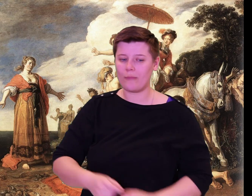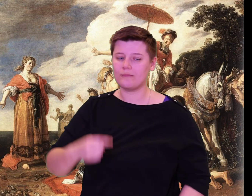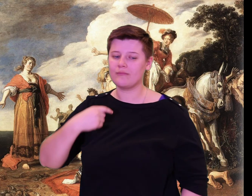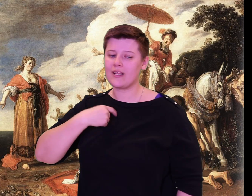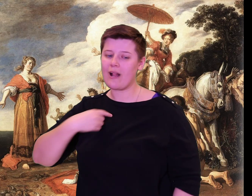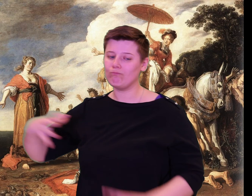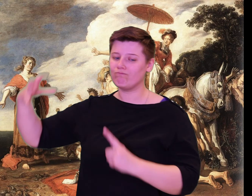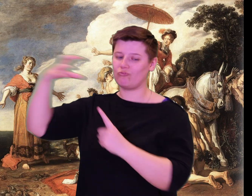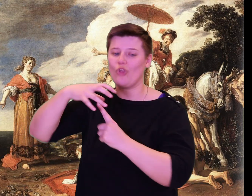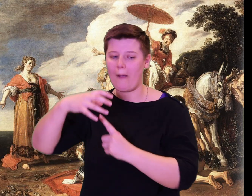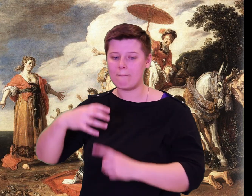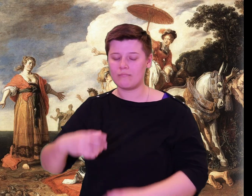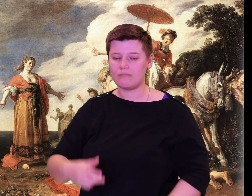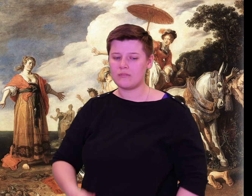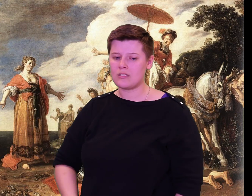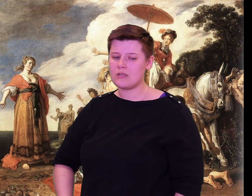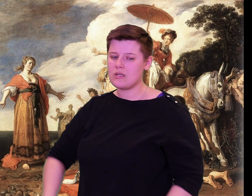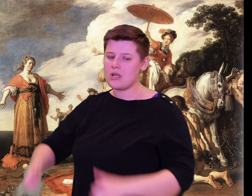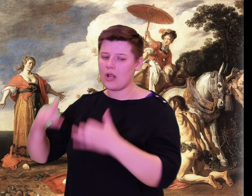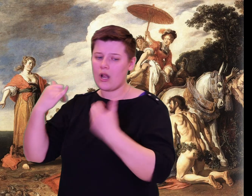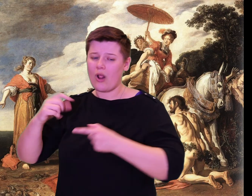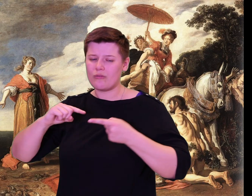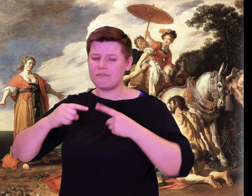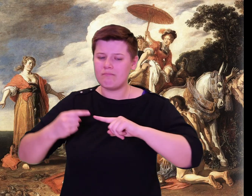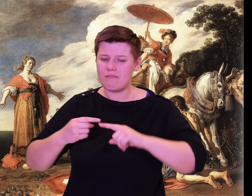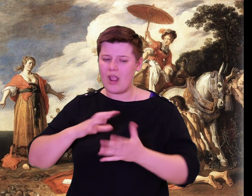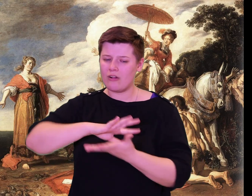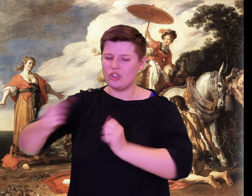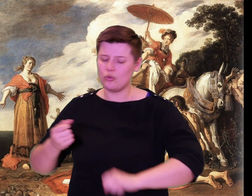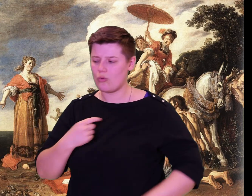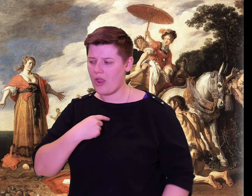strong arms and was among the first.